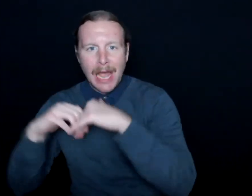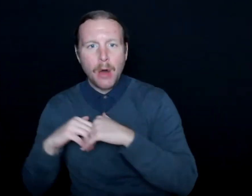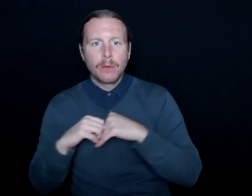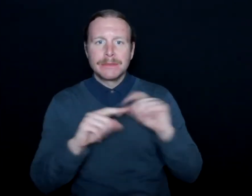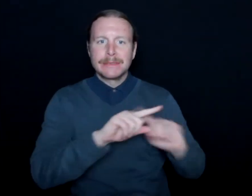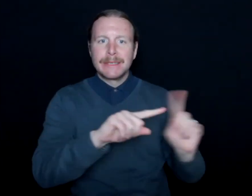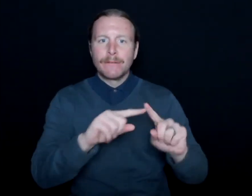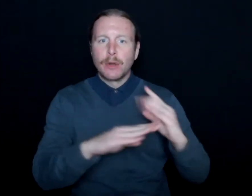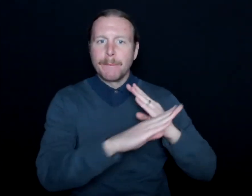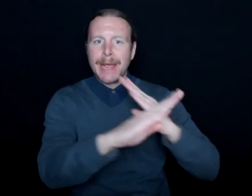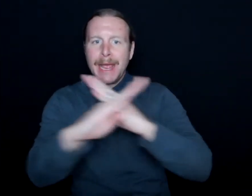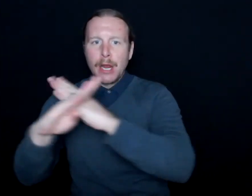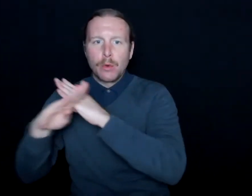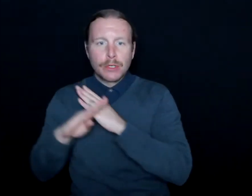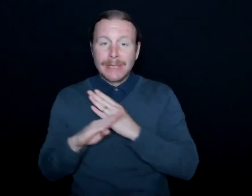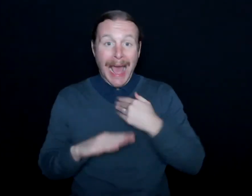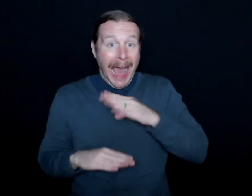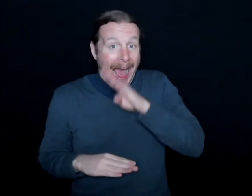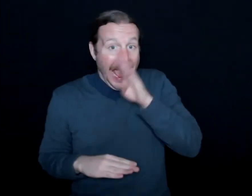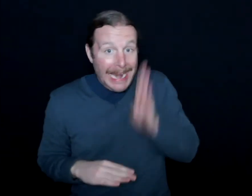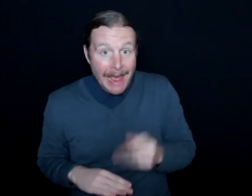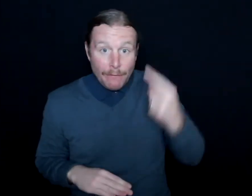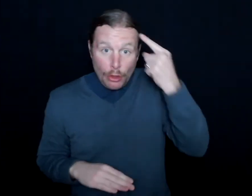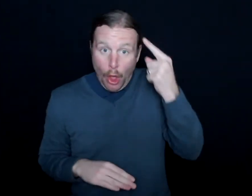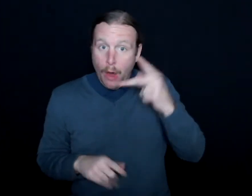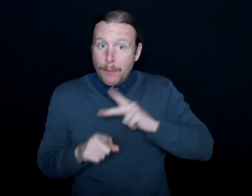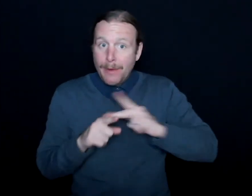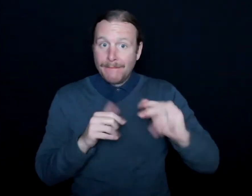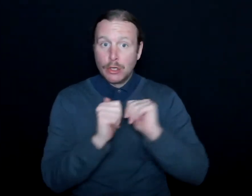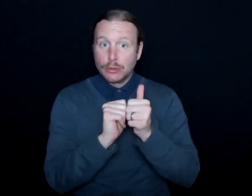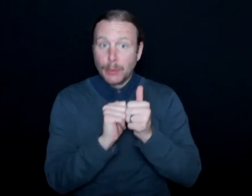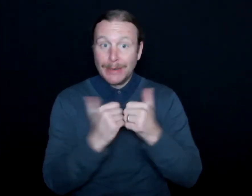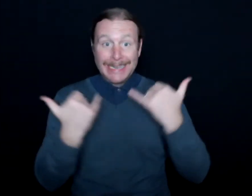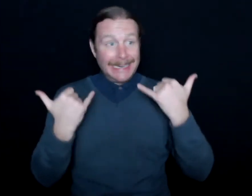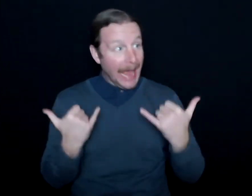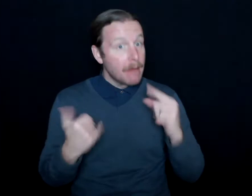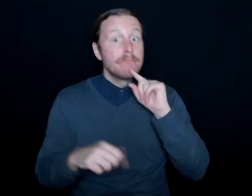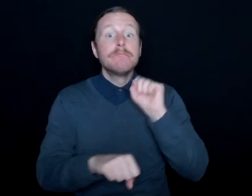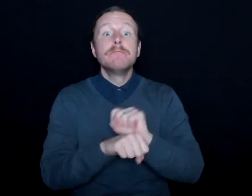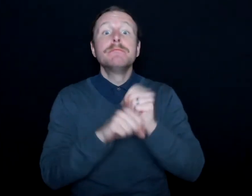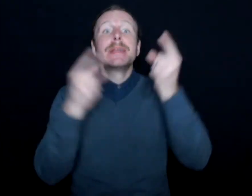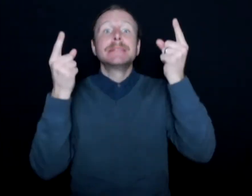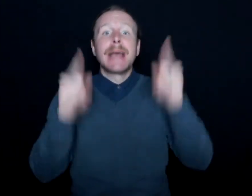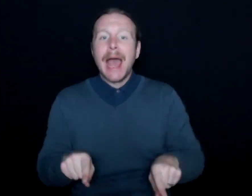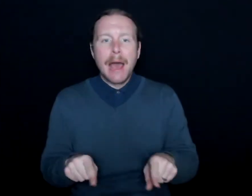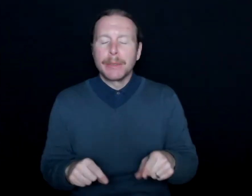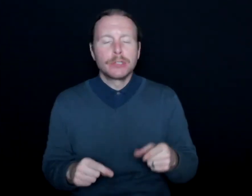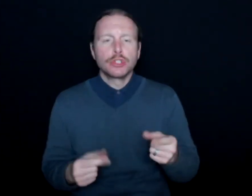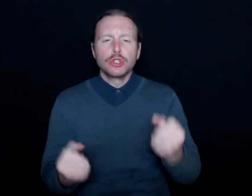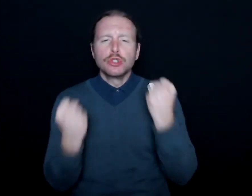I never thought we'd be doing this in professional sports. Now that we're doing it, there's just so many examples